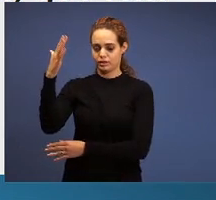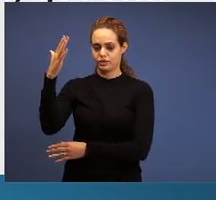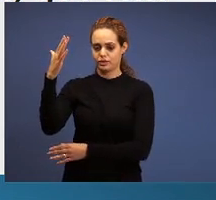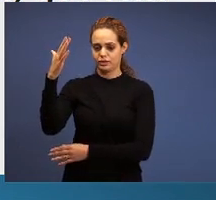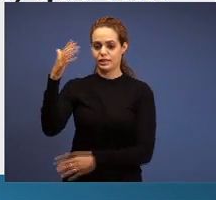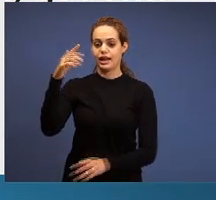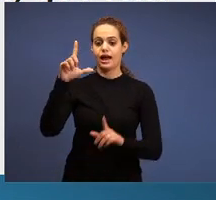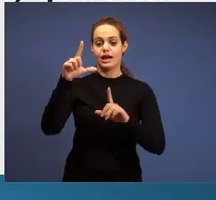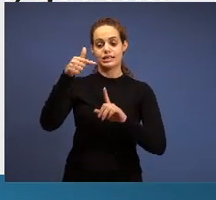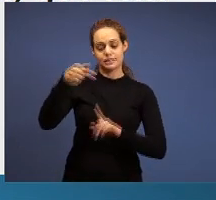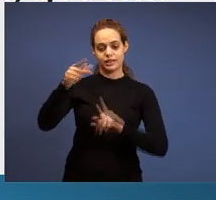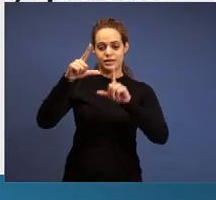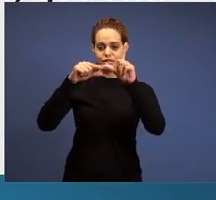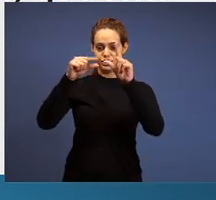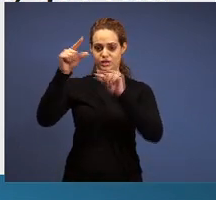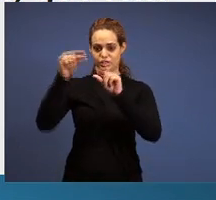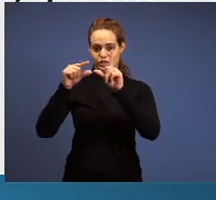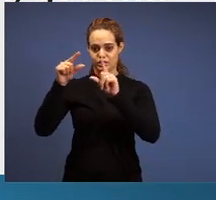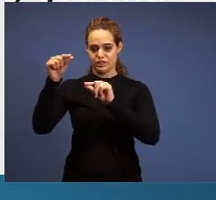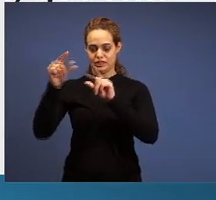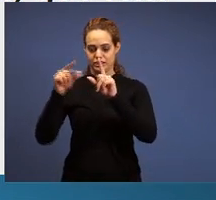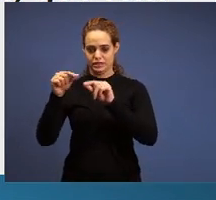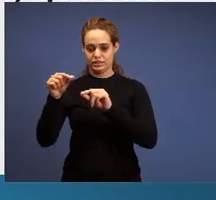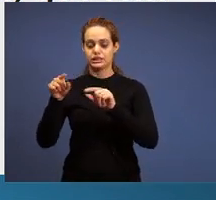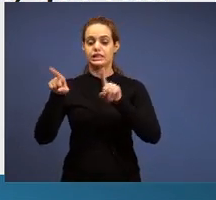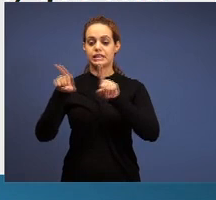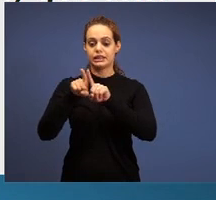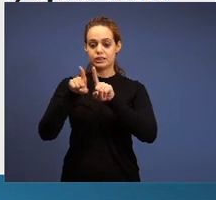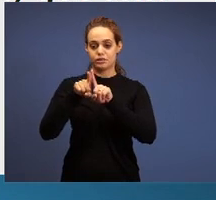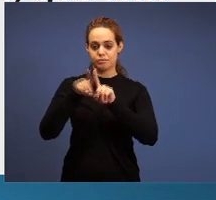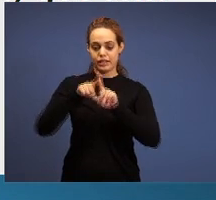walks in the midst of the seven golden lampstands.”